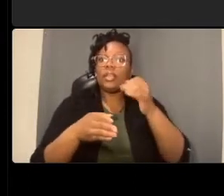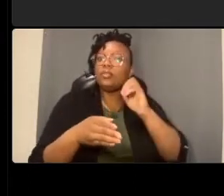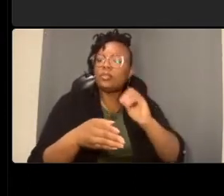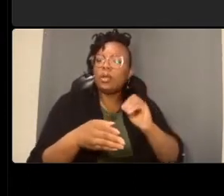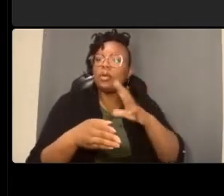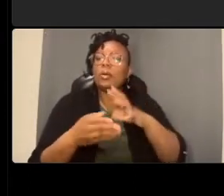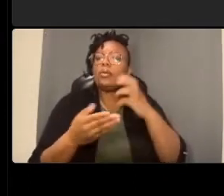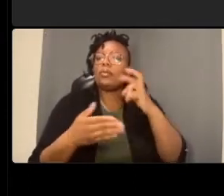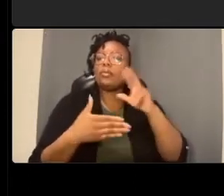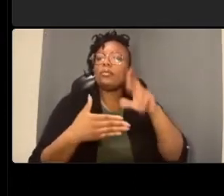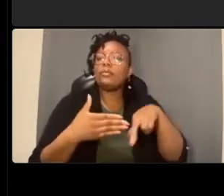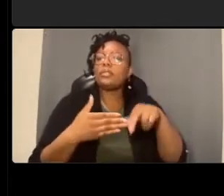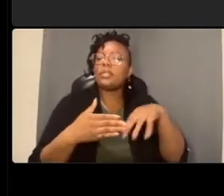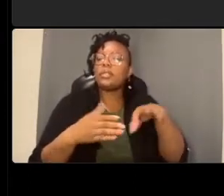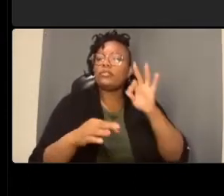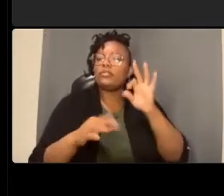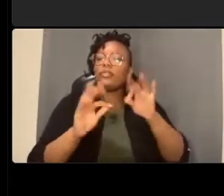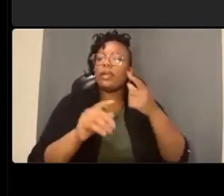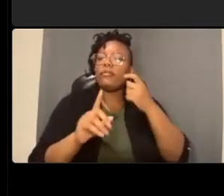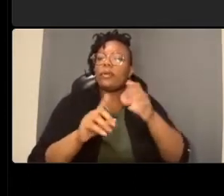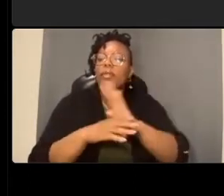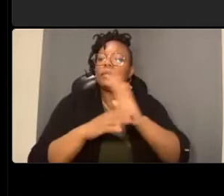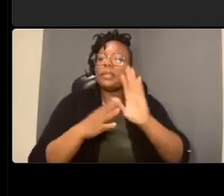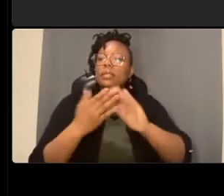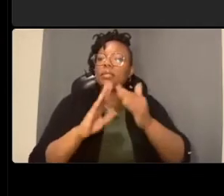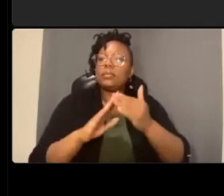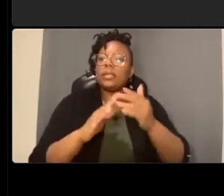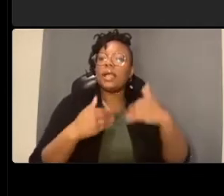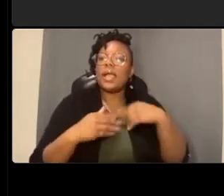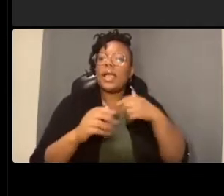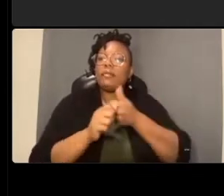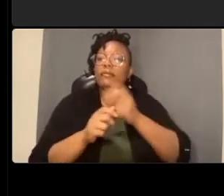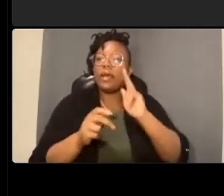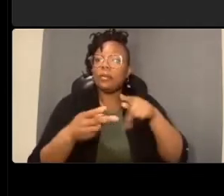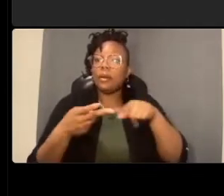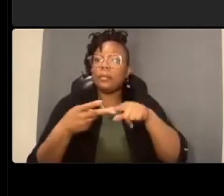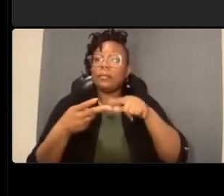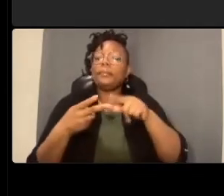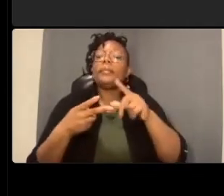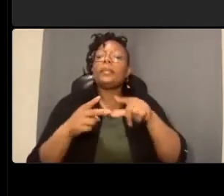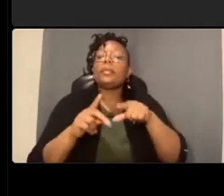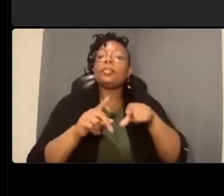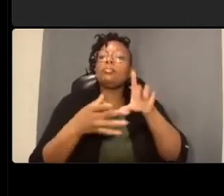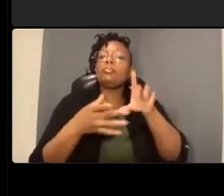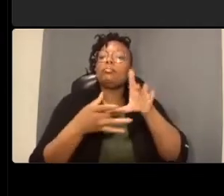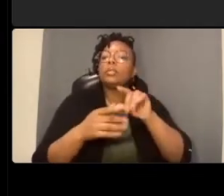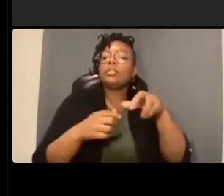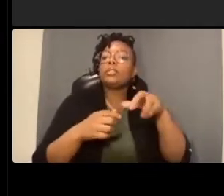business community and i have a follow up just you mentioned a regional analysis of possible overflow